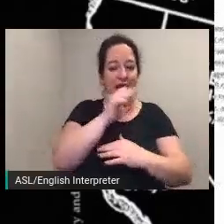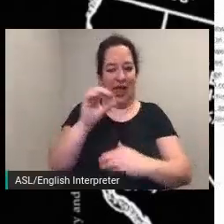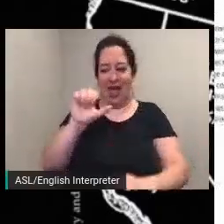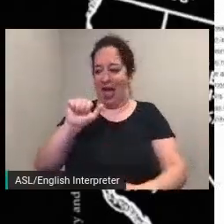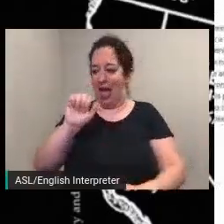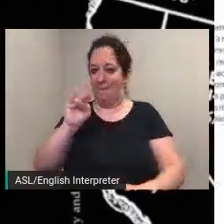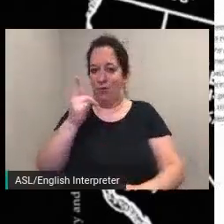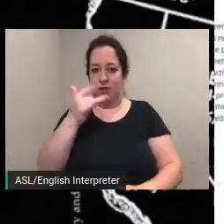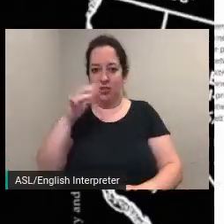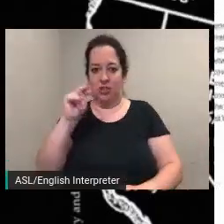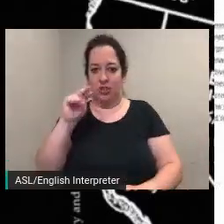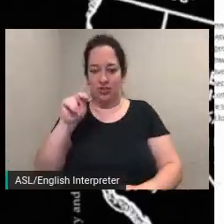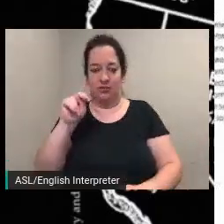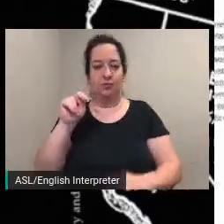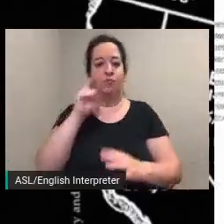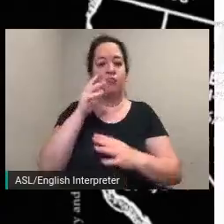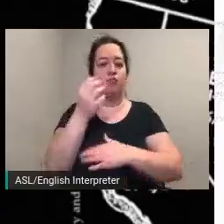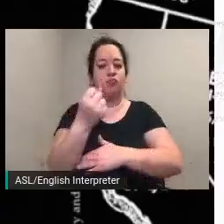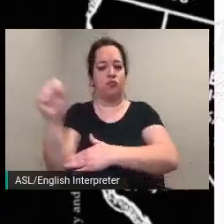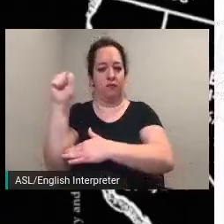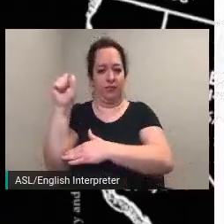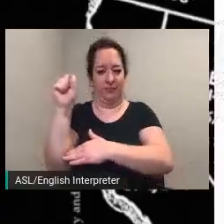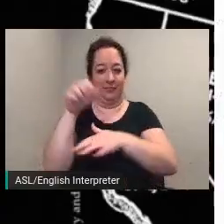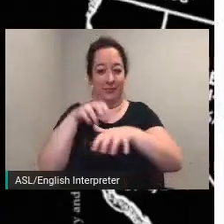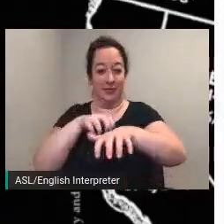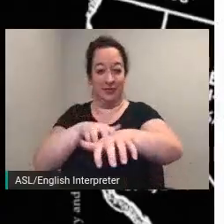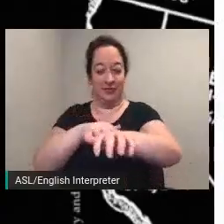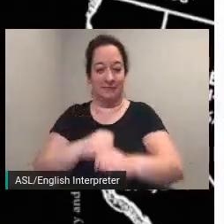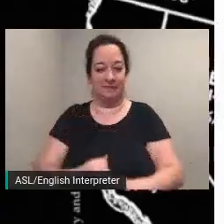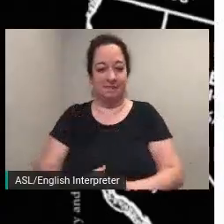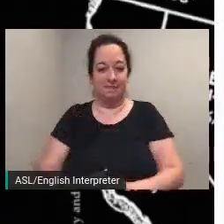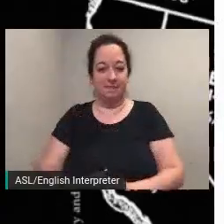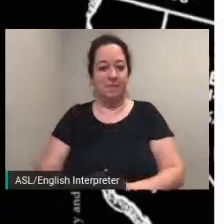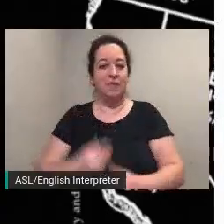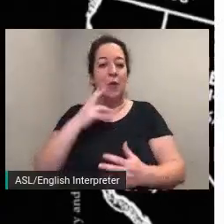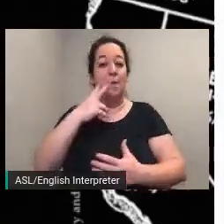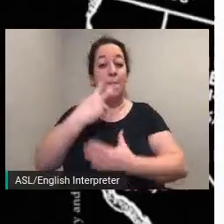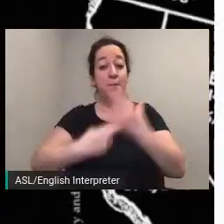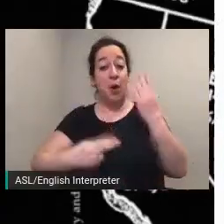information or power brokers these social networks are useful resources for